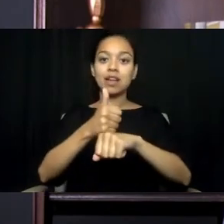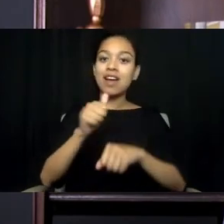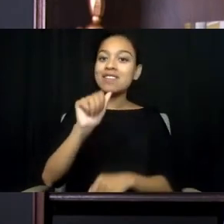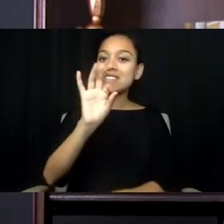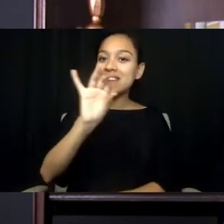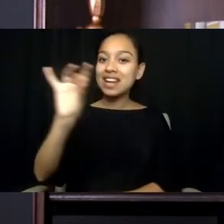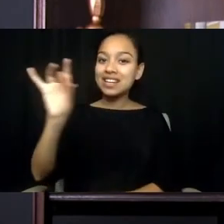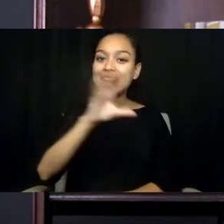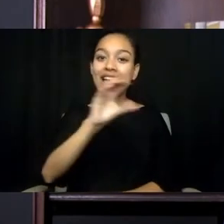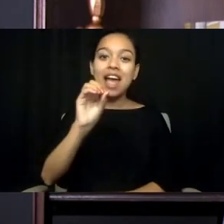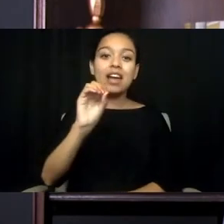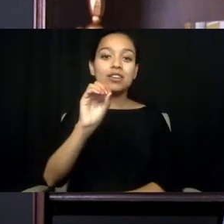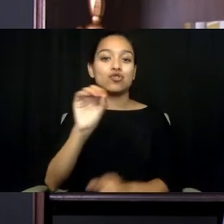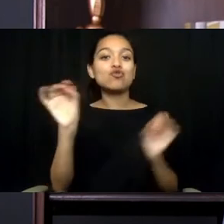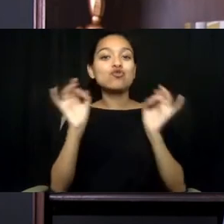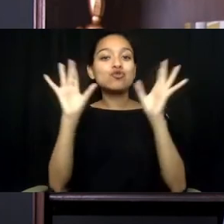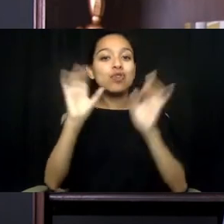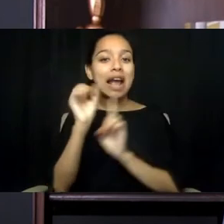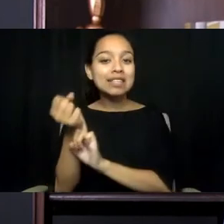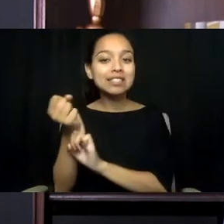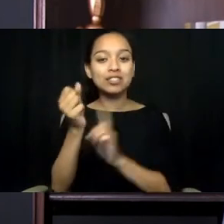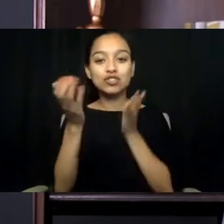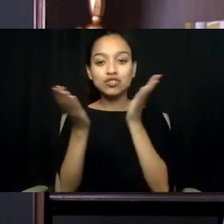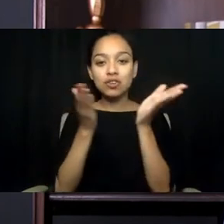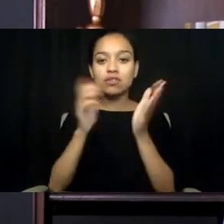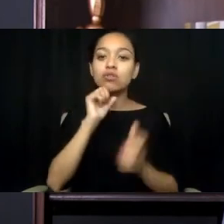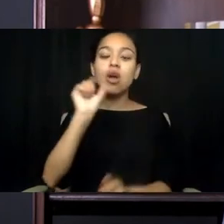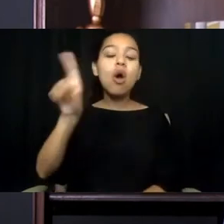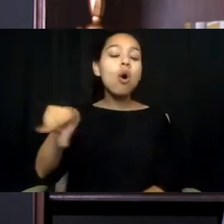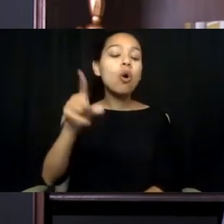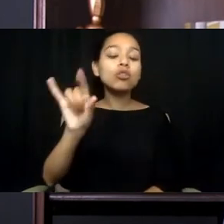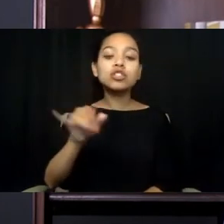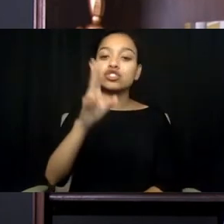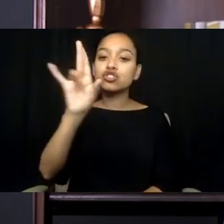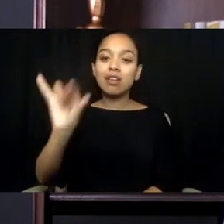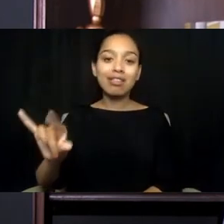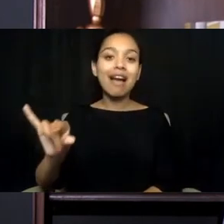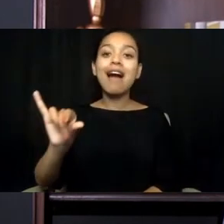not just in July but in the many months to follow.